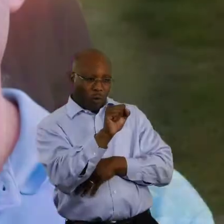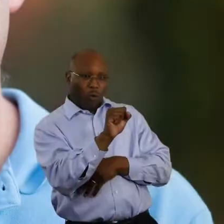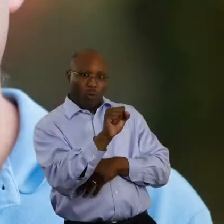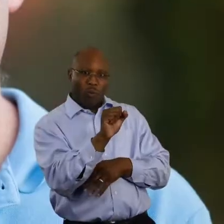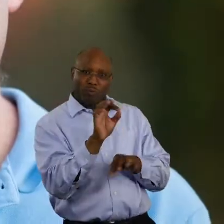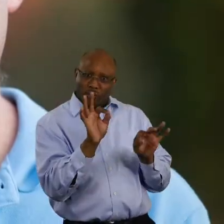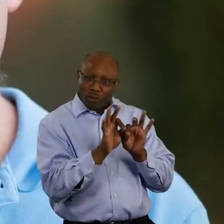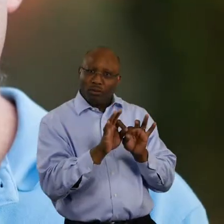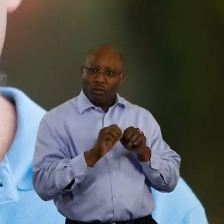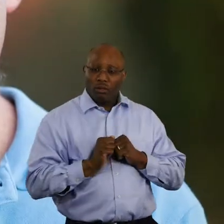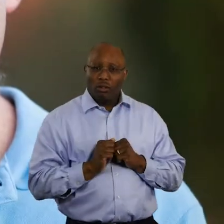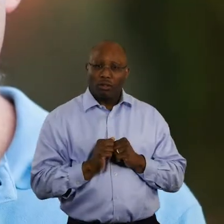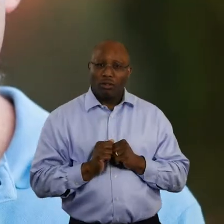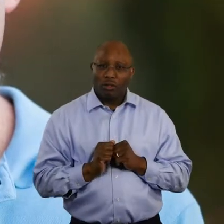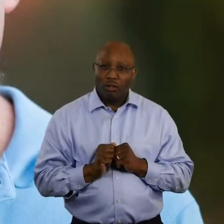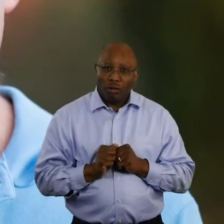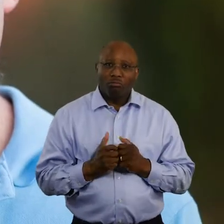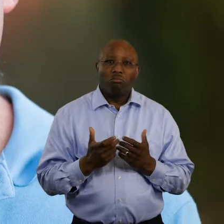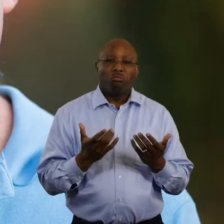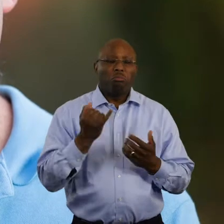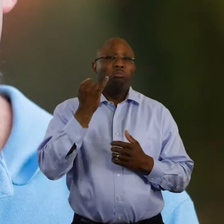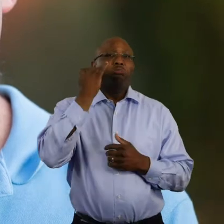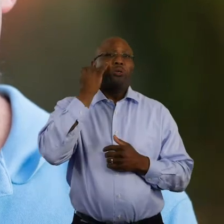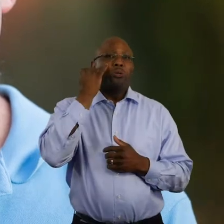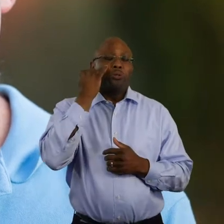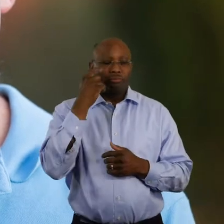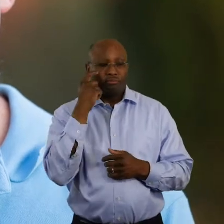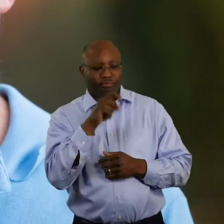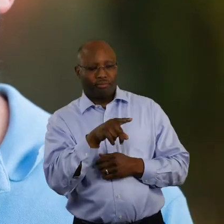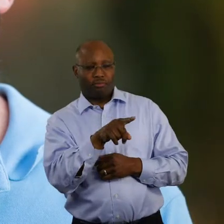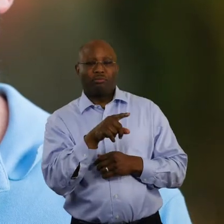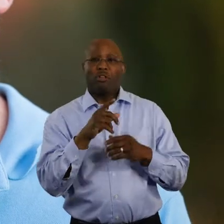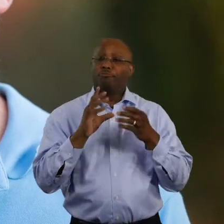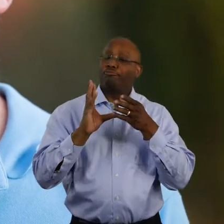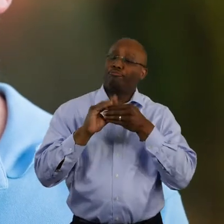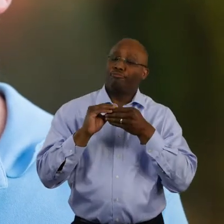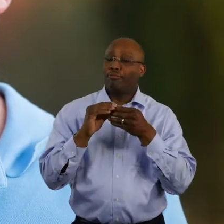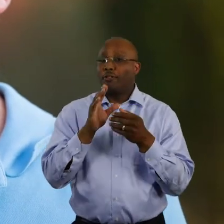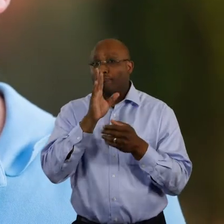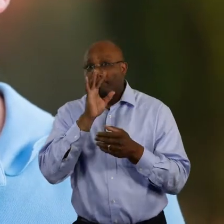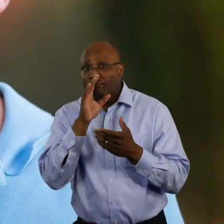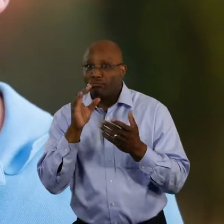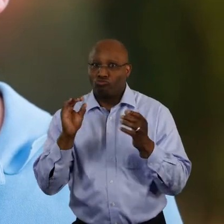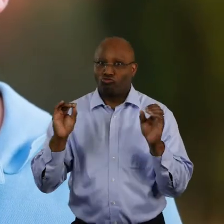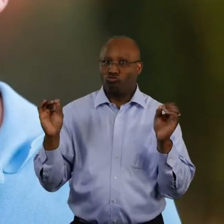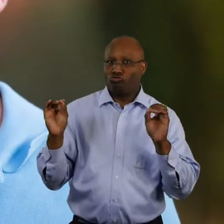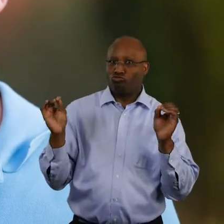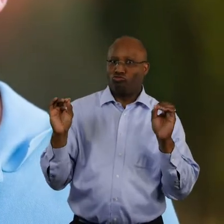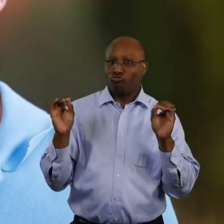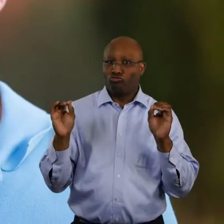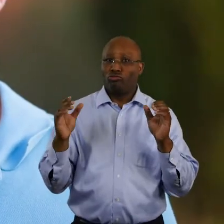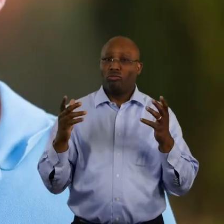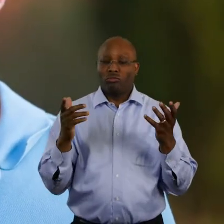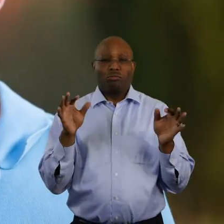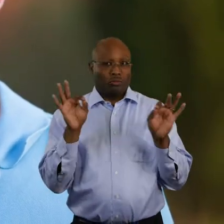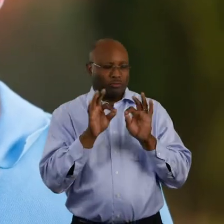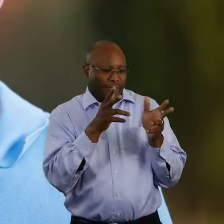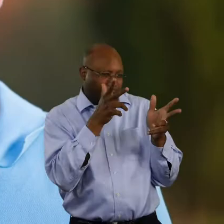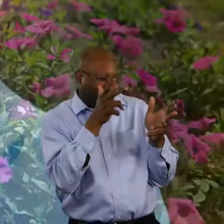we pay close attention for signs of hope, preferences, wishes, or fears that may be felt but not spoken.